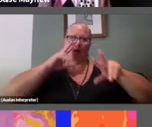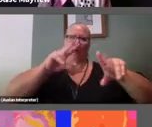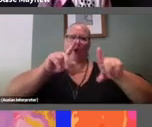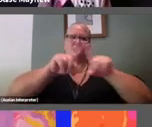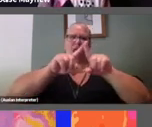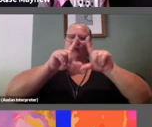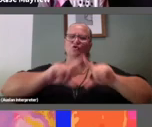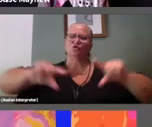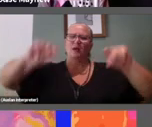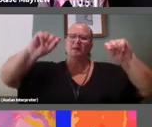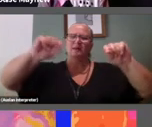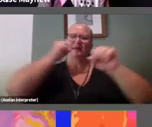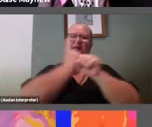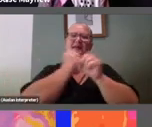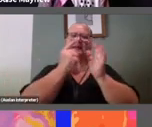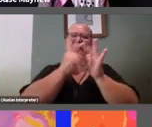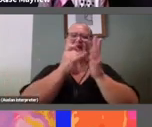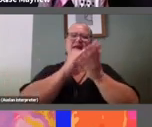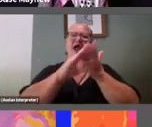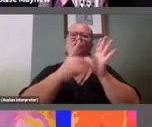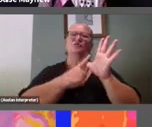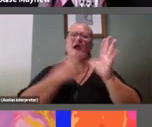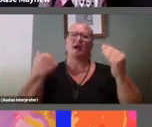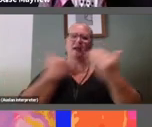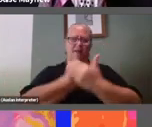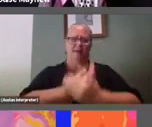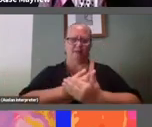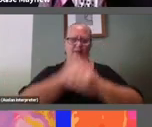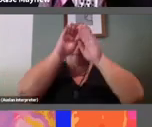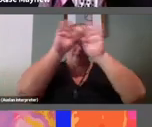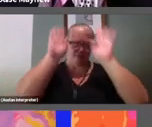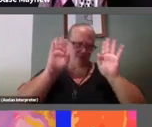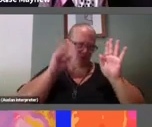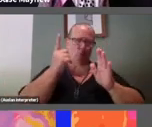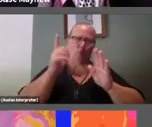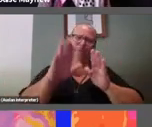entertainers who were famed for their skills in dance and song.